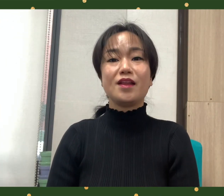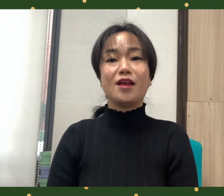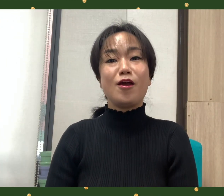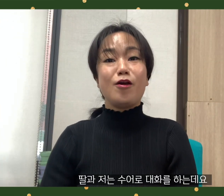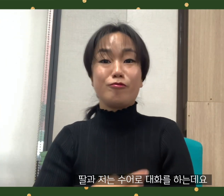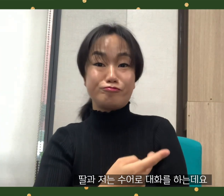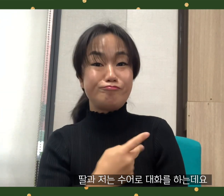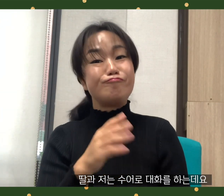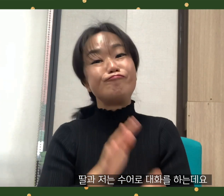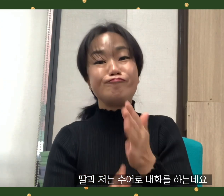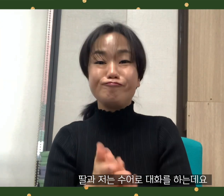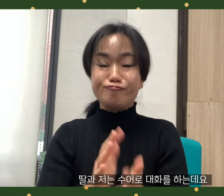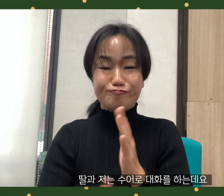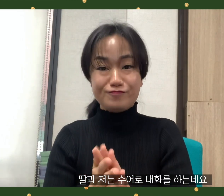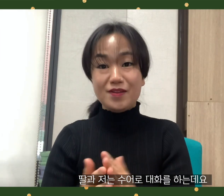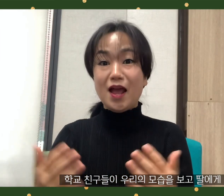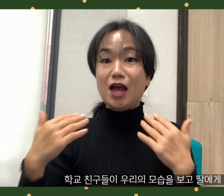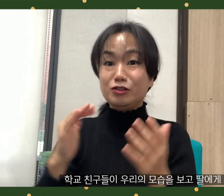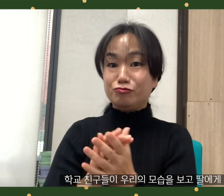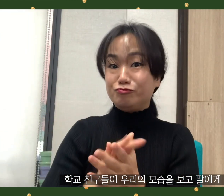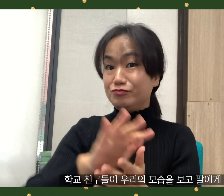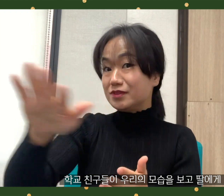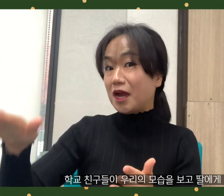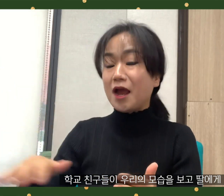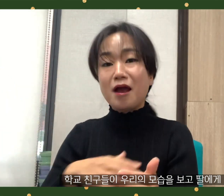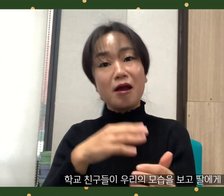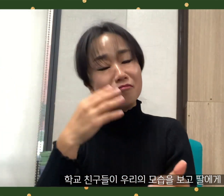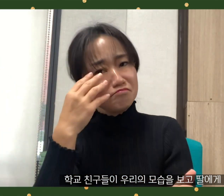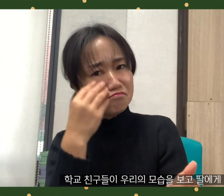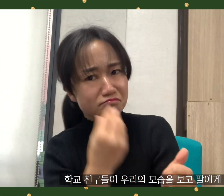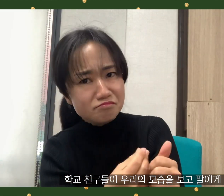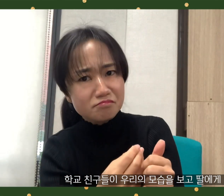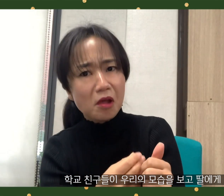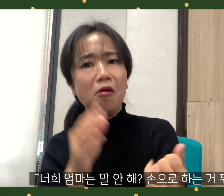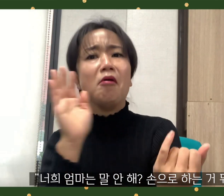My daughter and I talk in sign language. Schoolmates saw us and told our daughter